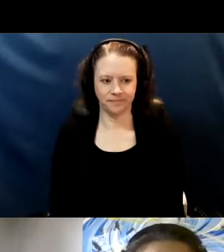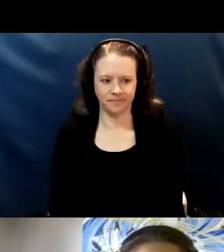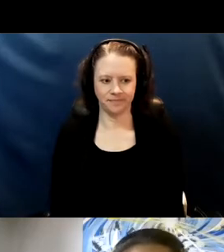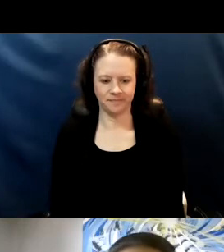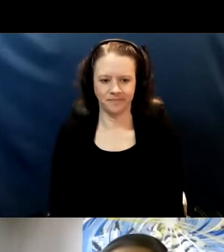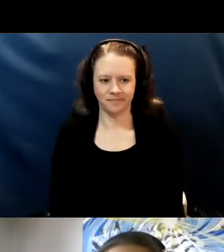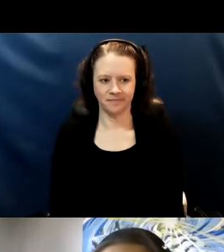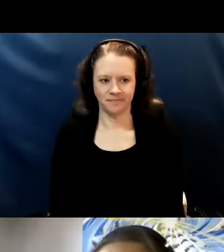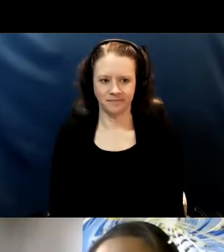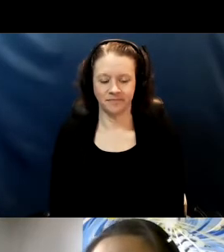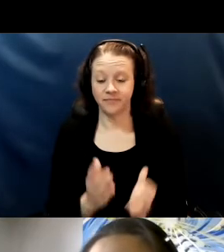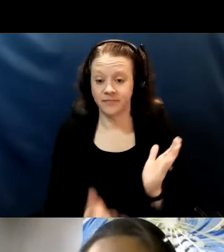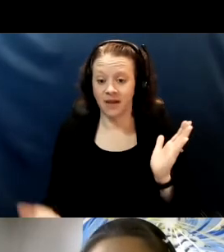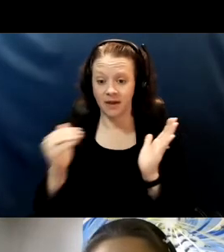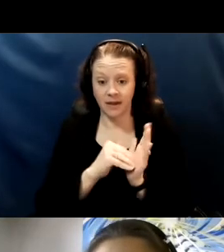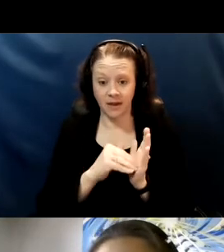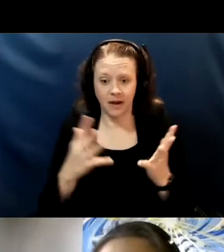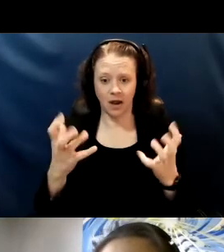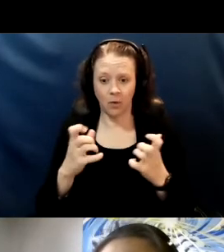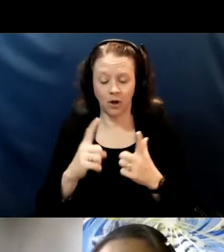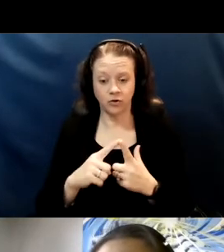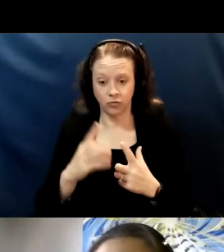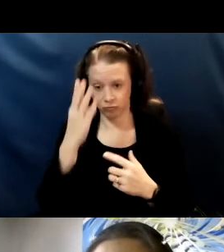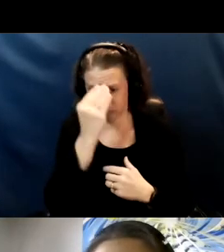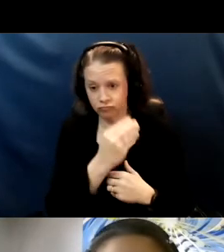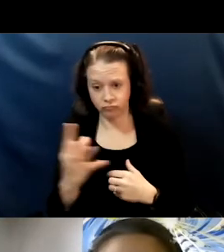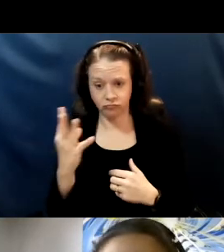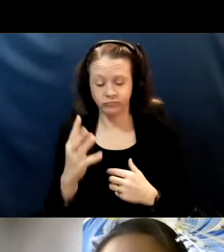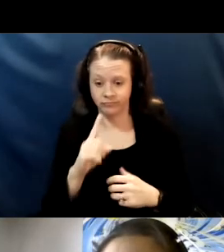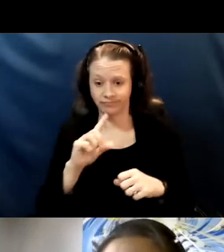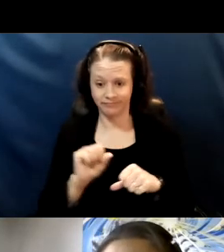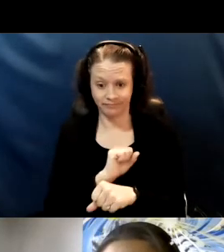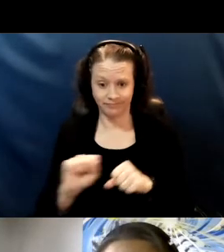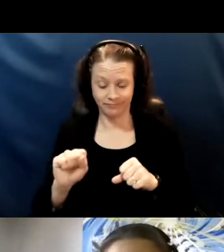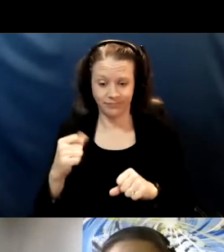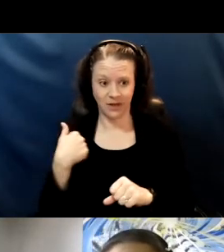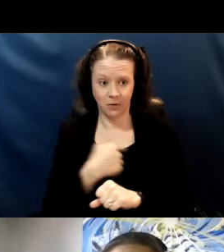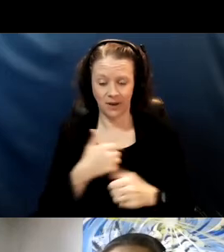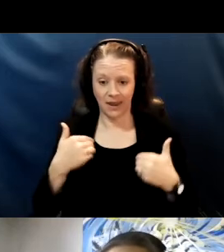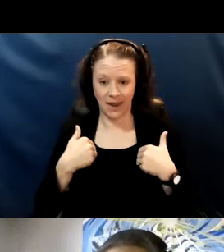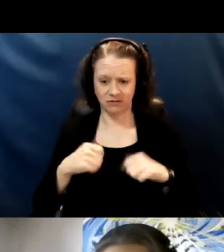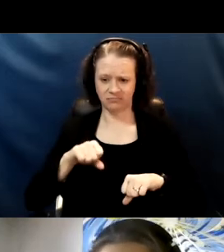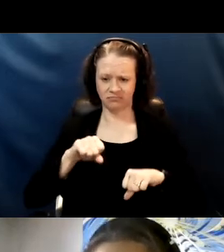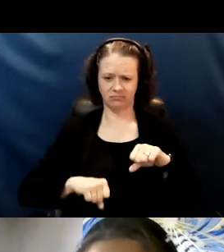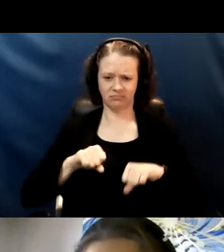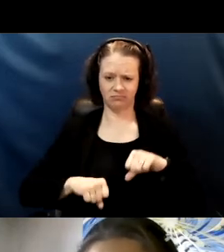And again, I just want to acknowledge that there is this stress in the medical system